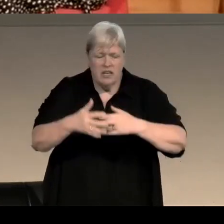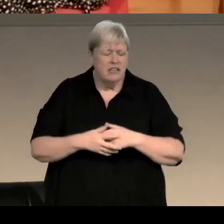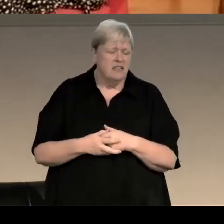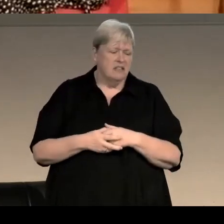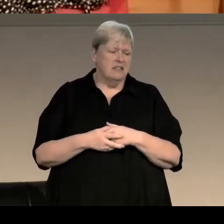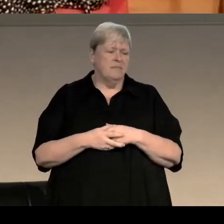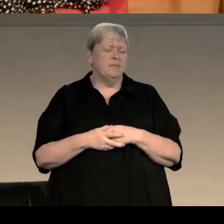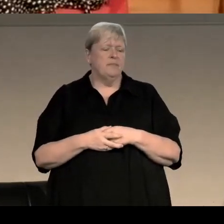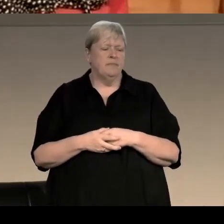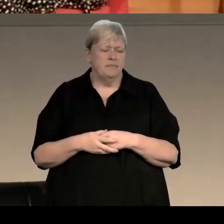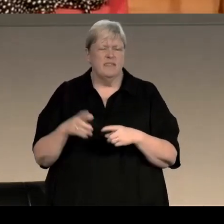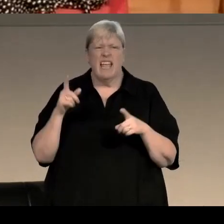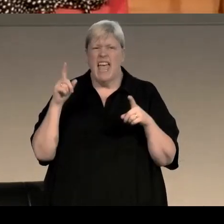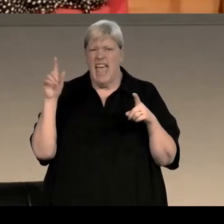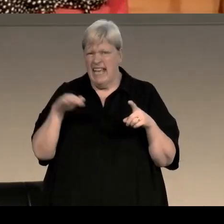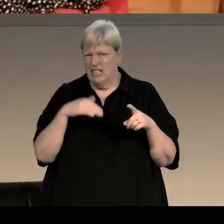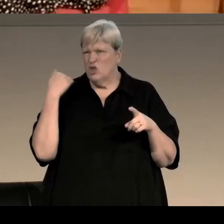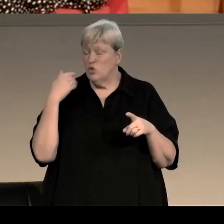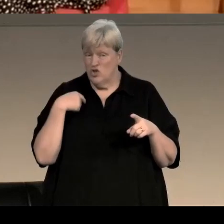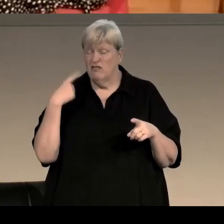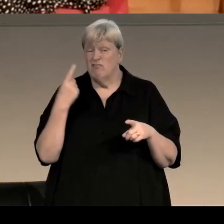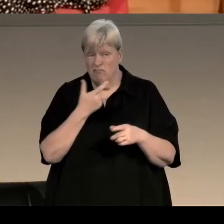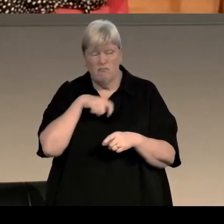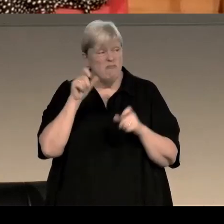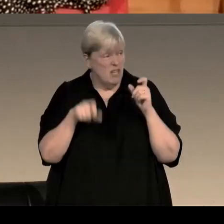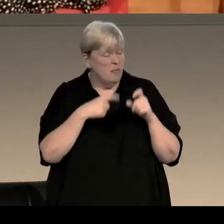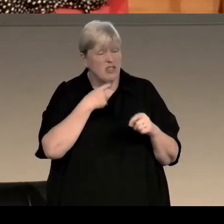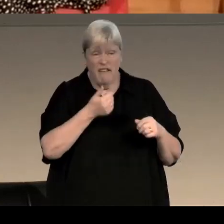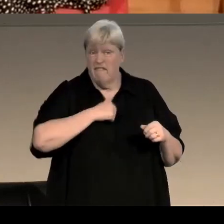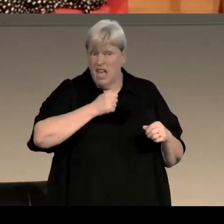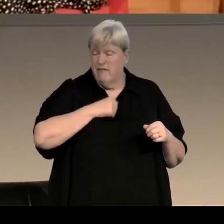A Place of Execution is often referred to by people as their favorite,